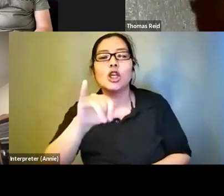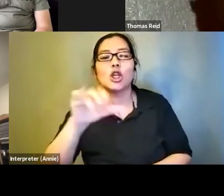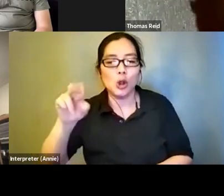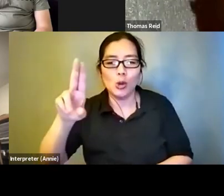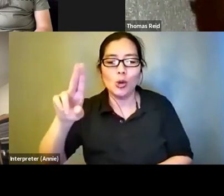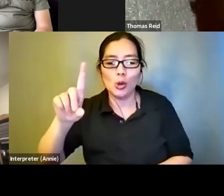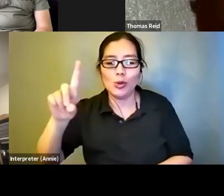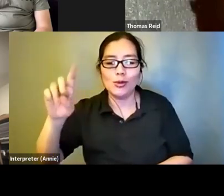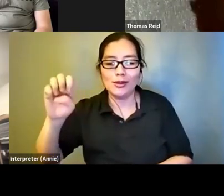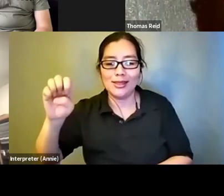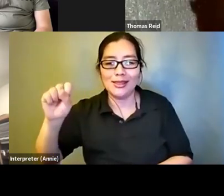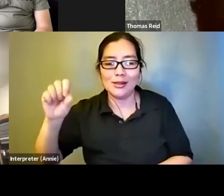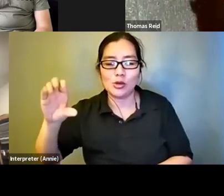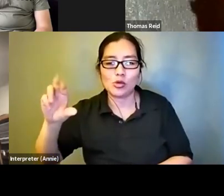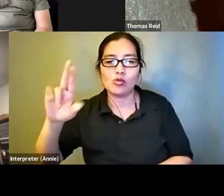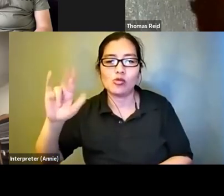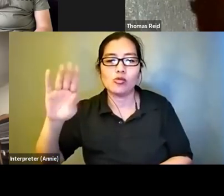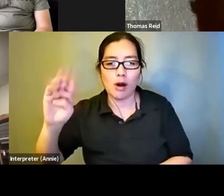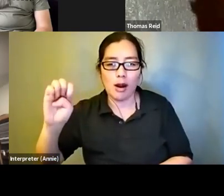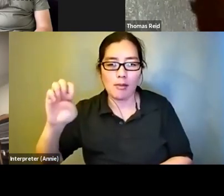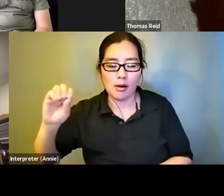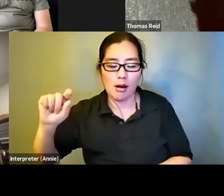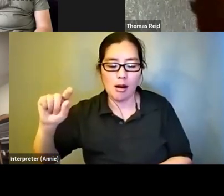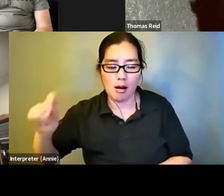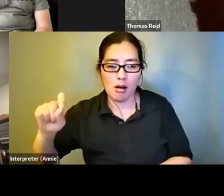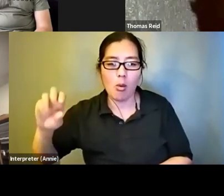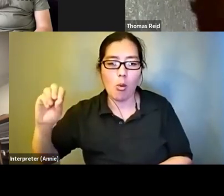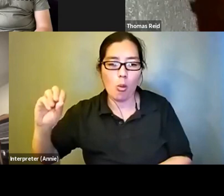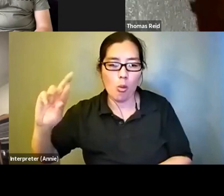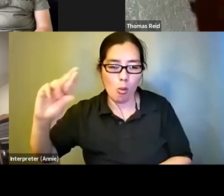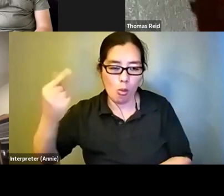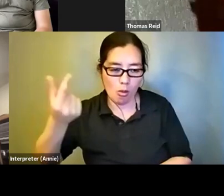VPTorg. I'm available at CPC